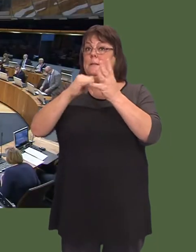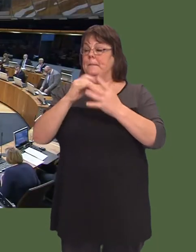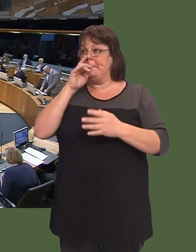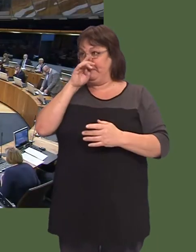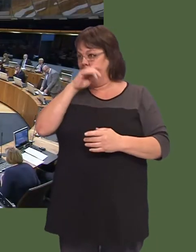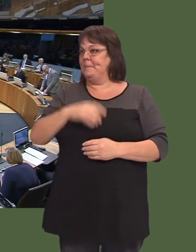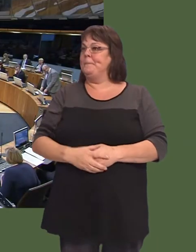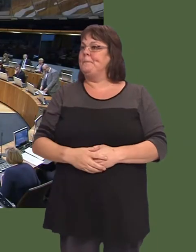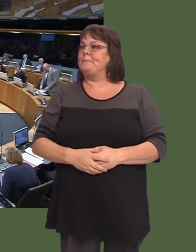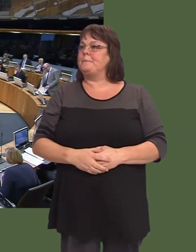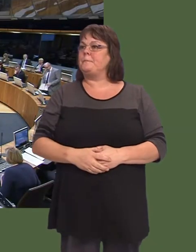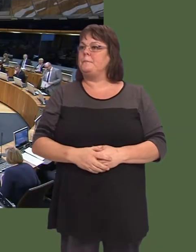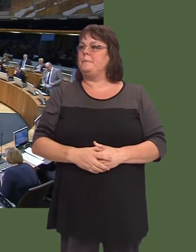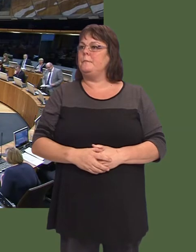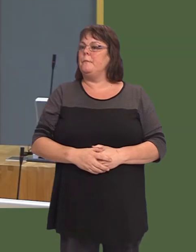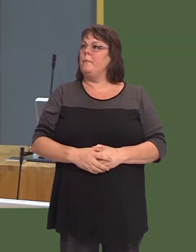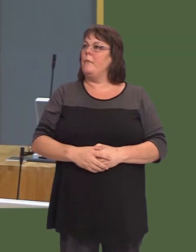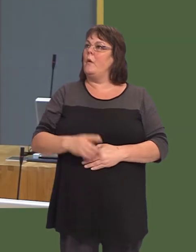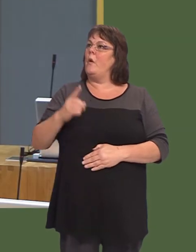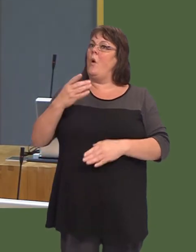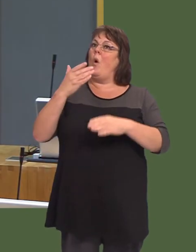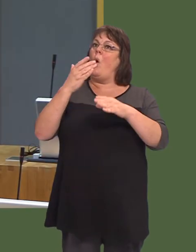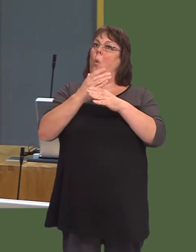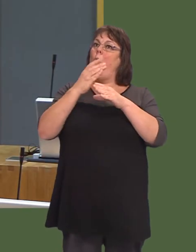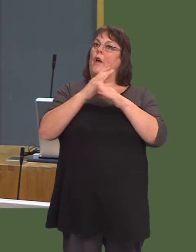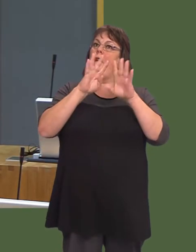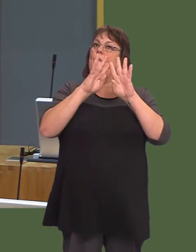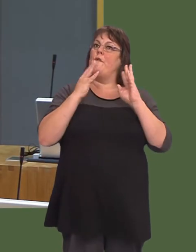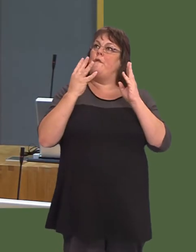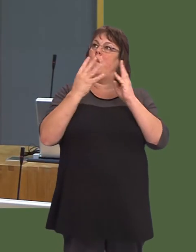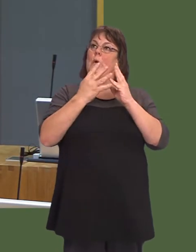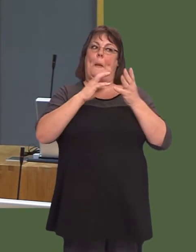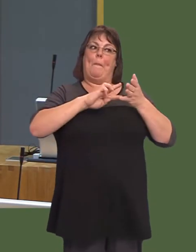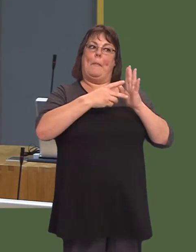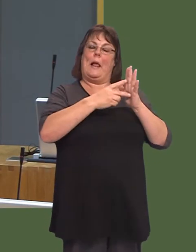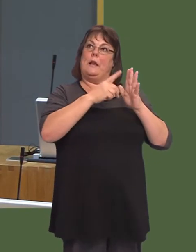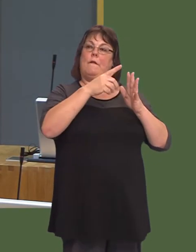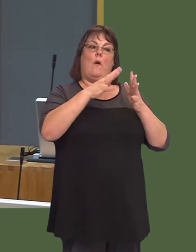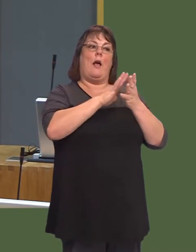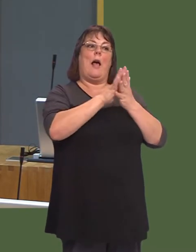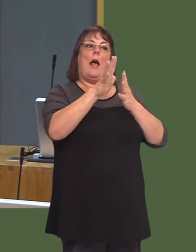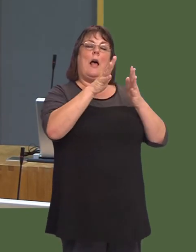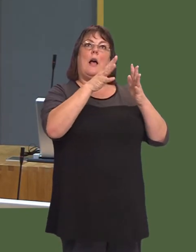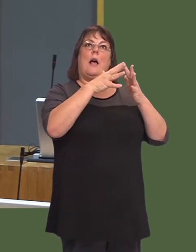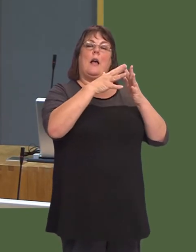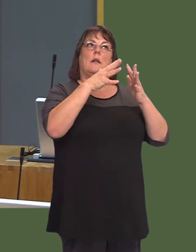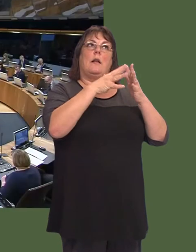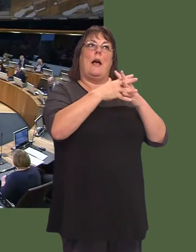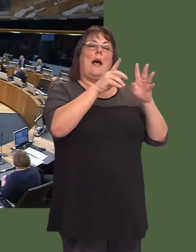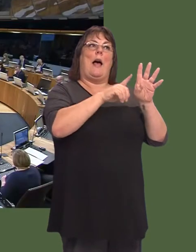A wnaiff y Prif Weinidog ddatganiad ynglyn ‚ chynllunioír gweithlu ym Mwrdd Iechyd Prifysgol Hywel Dda? (OAQ51081)[W] Carwyn Jones: Rym niín disgwyl i fwrdd Hywel